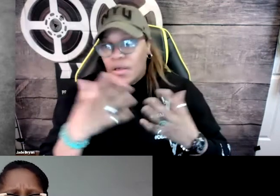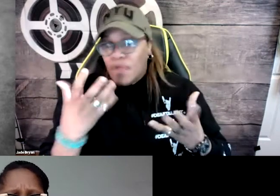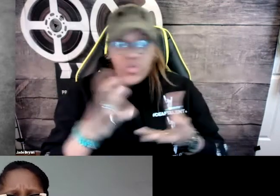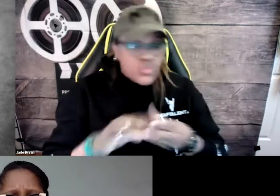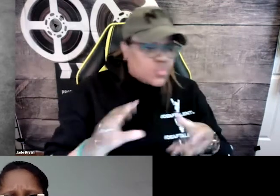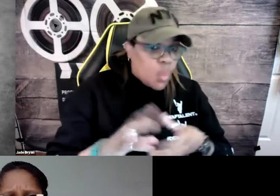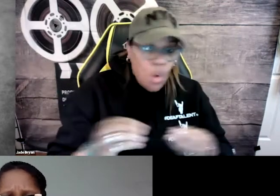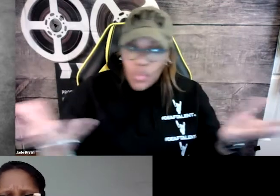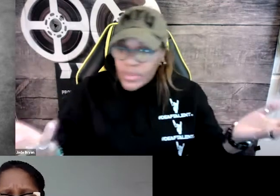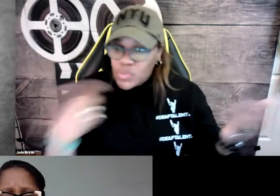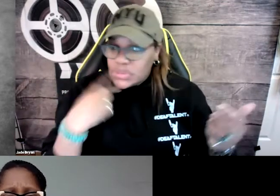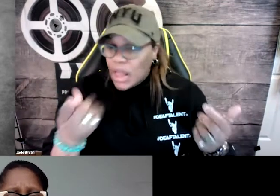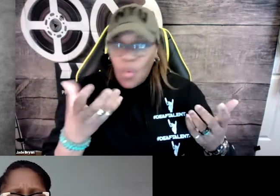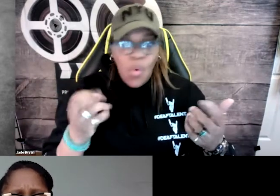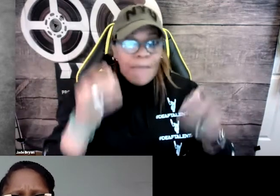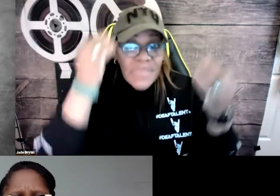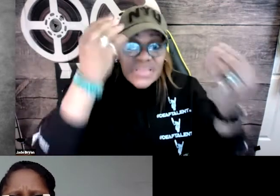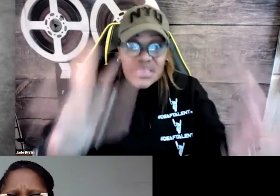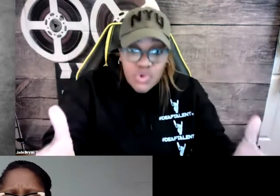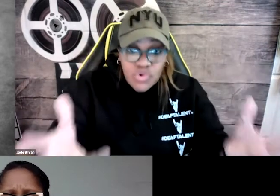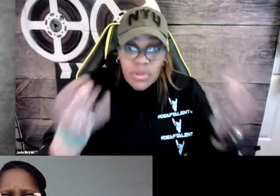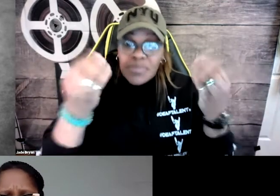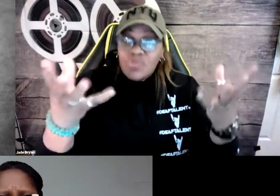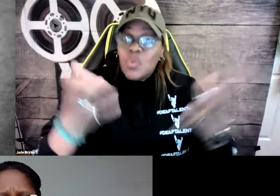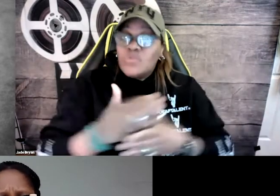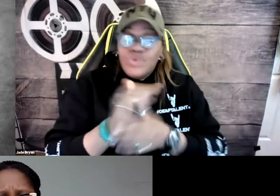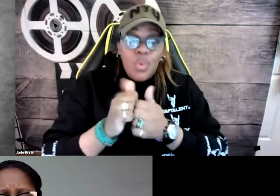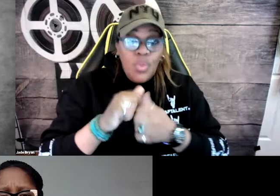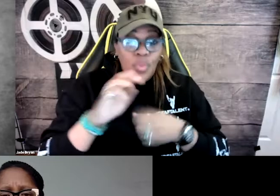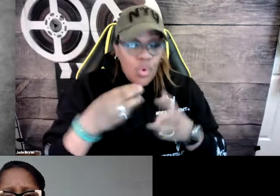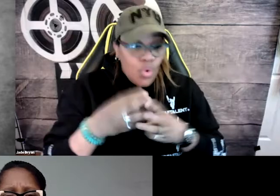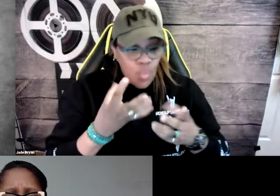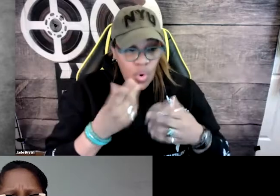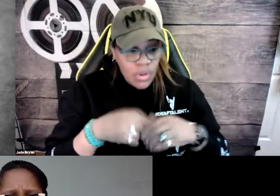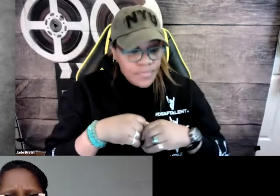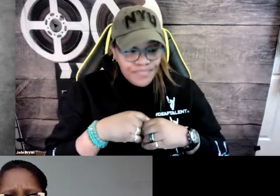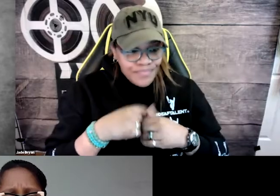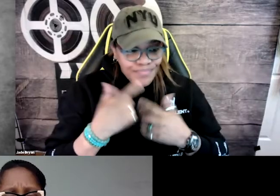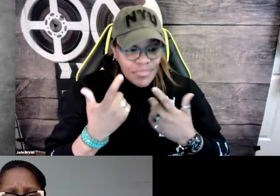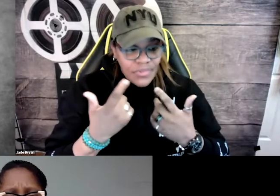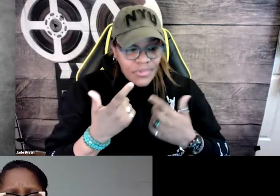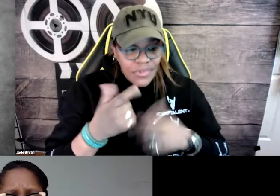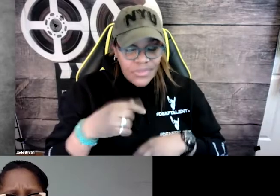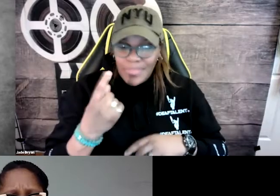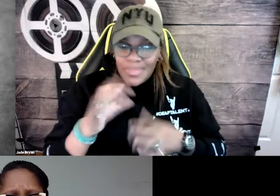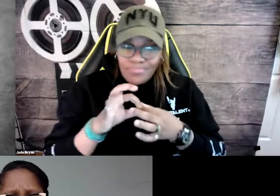I had this great idea of people's stories that they wanted to tell. They wanted to let the world know what their stories were.